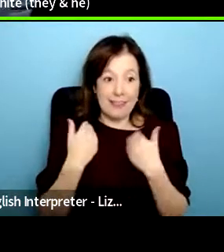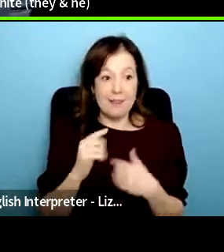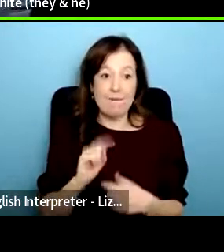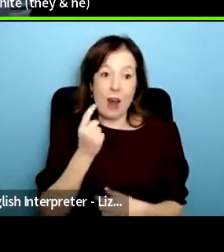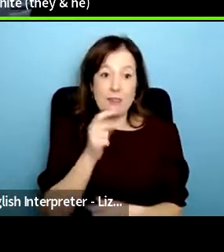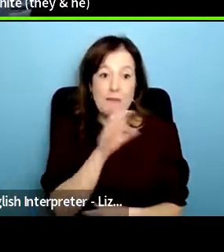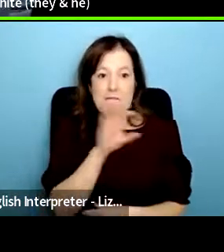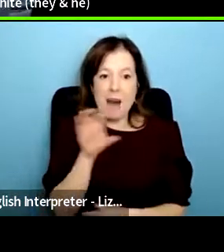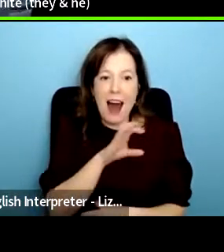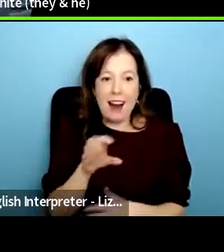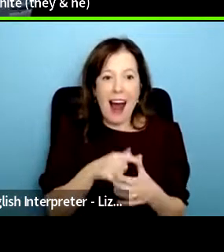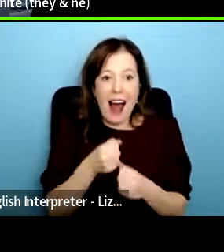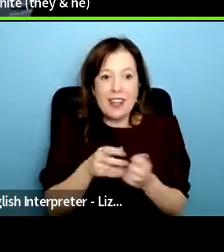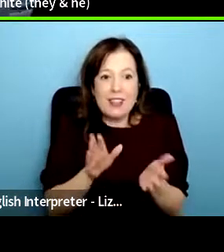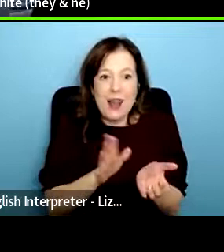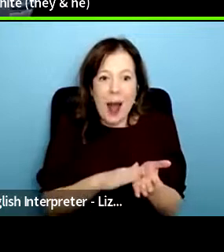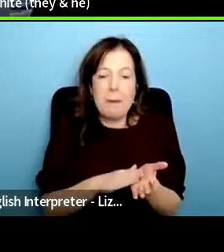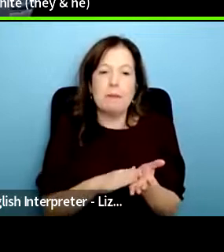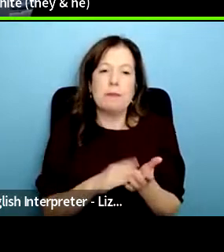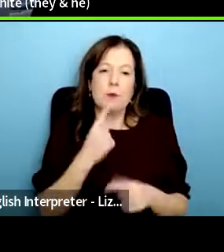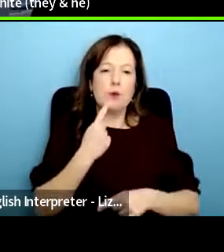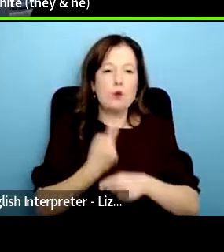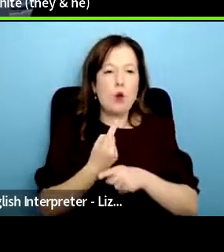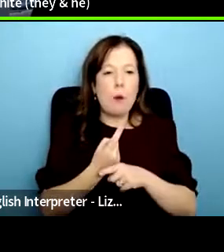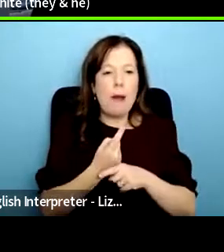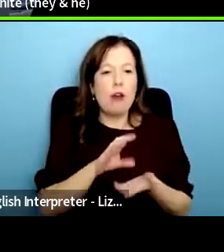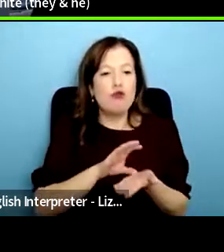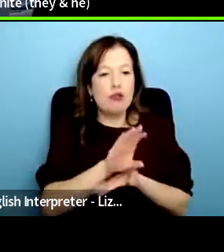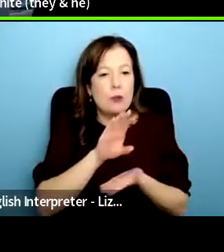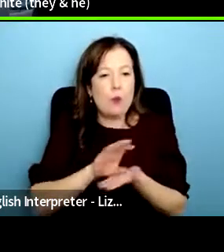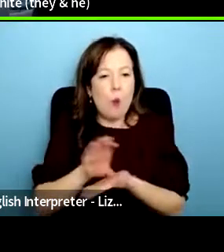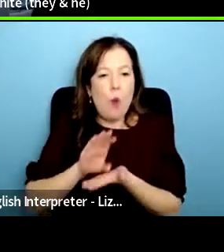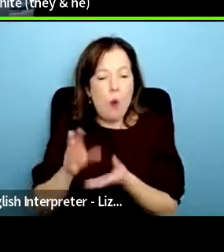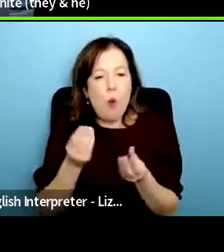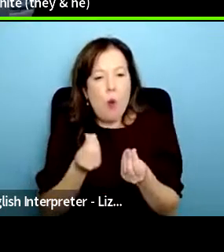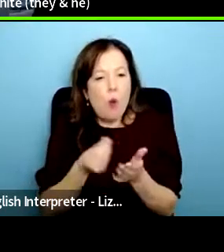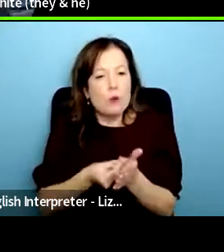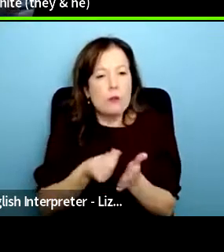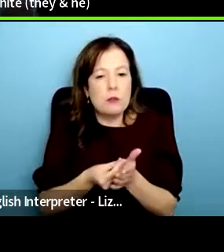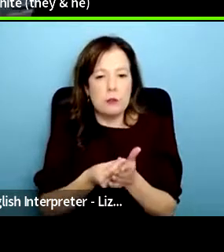we're going to be talking about resourcing user-led groups and how to do that we and